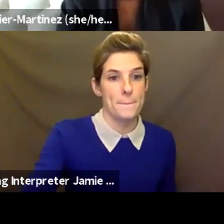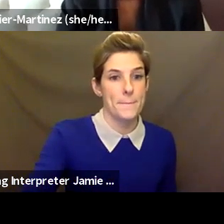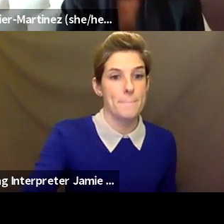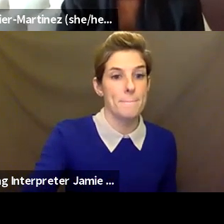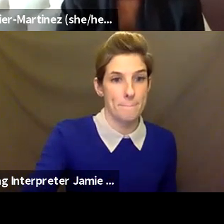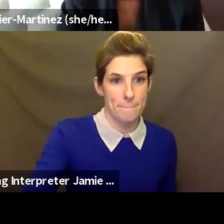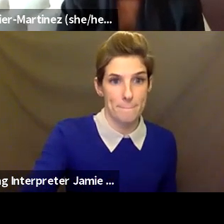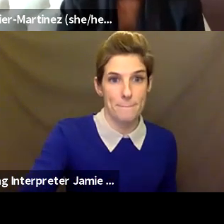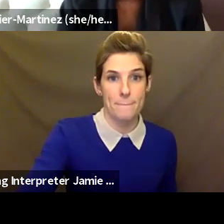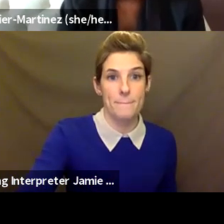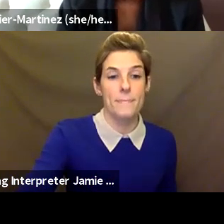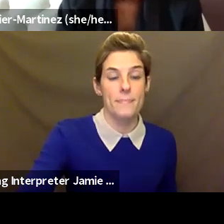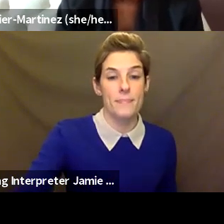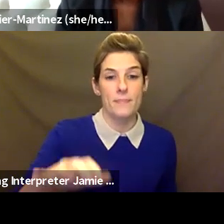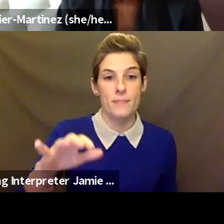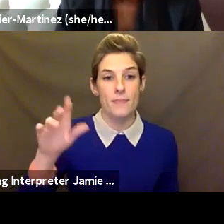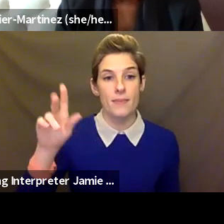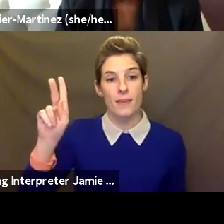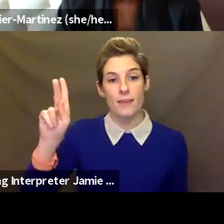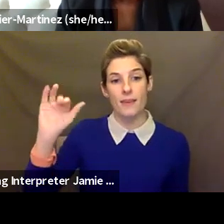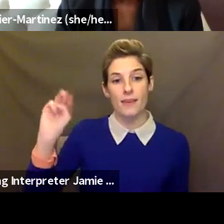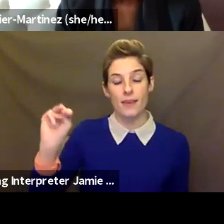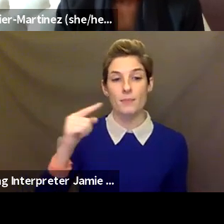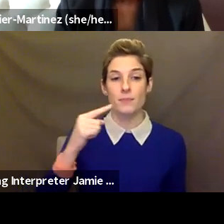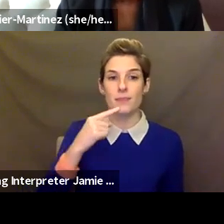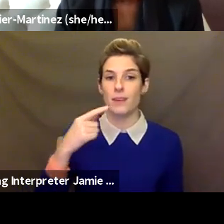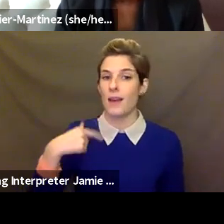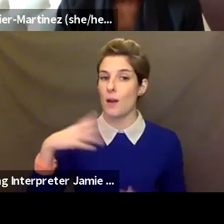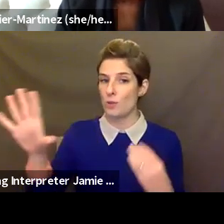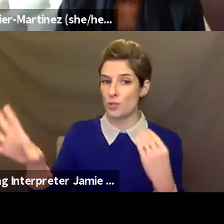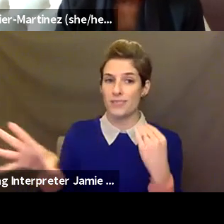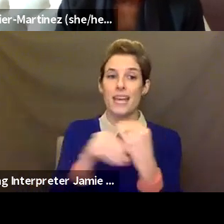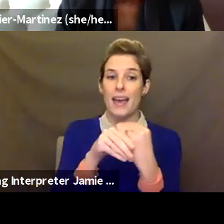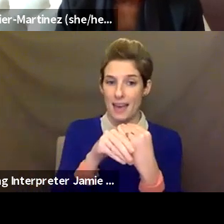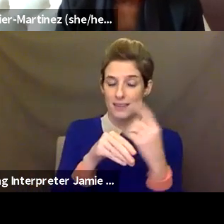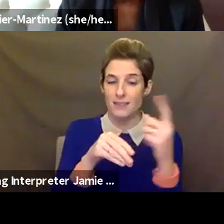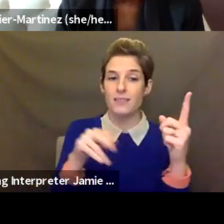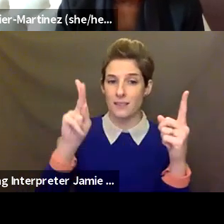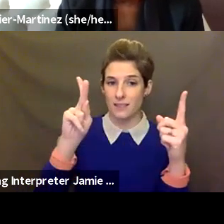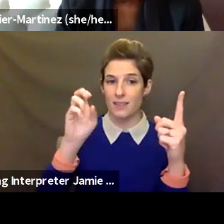Kim Grier-Martinez: Yeah, I think I would just echo off of Kelly at this point, just trying to find different ways of